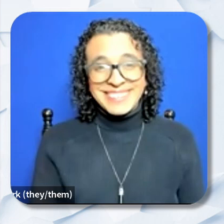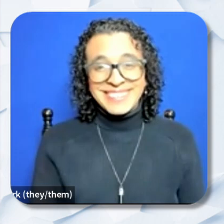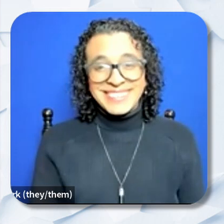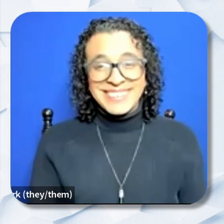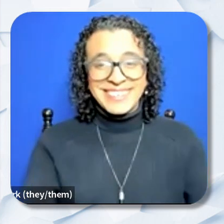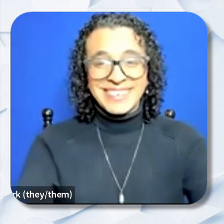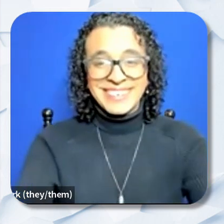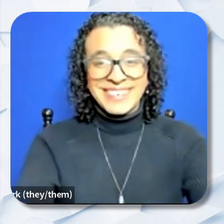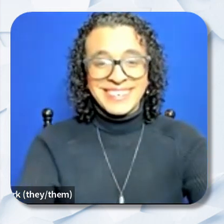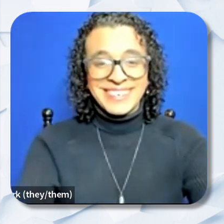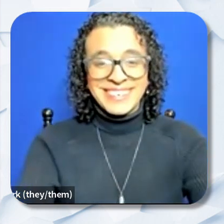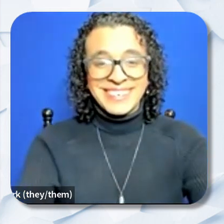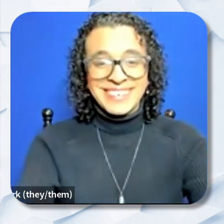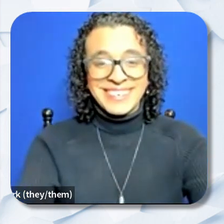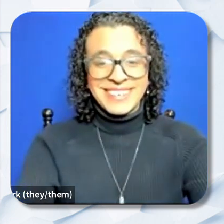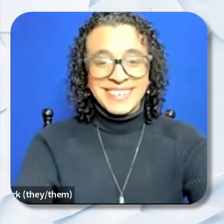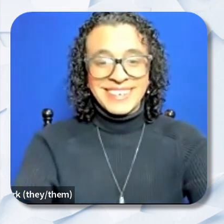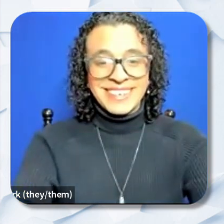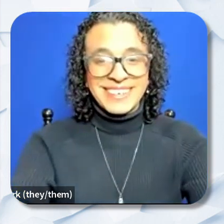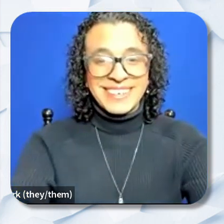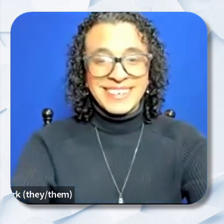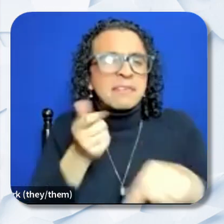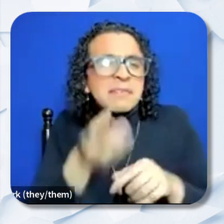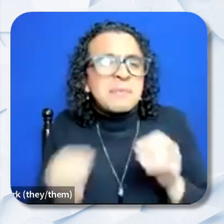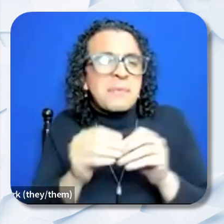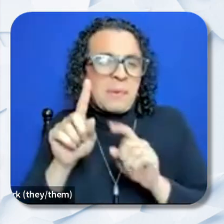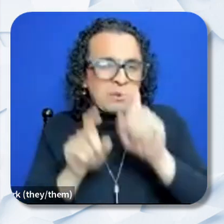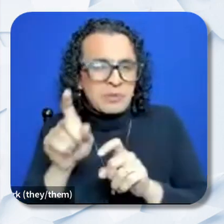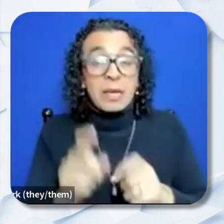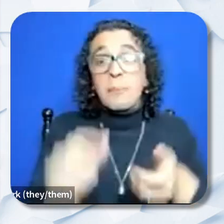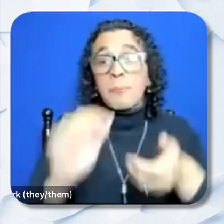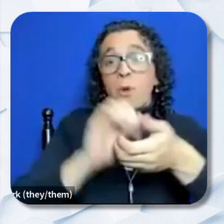Let me answer a couple of other questions. Can a partner in a collaborative be a for-profit